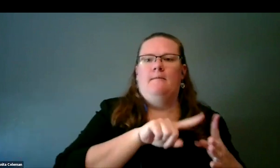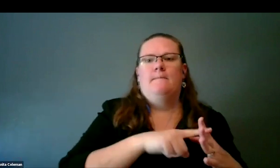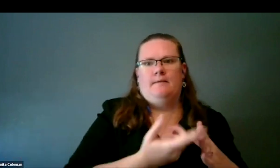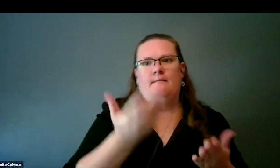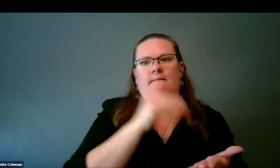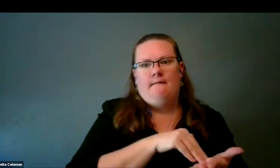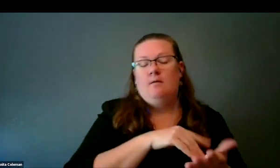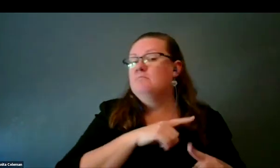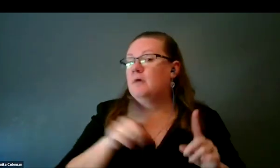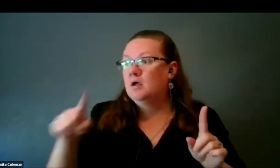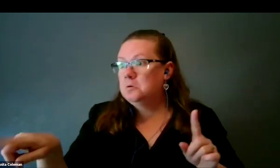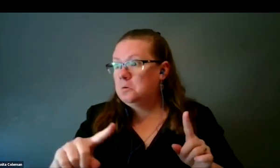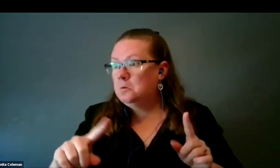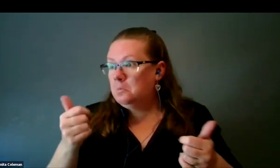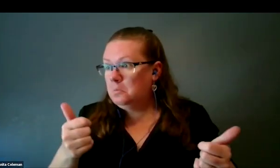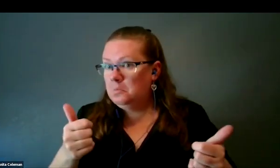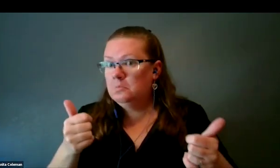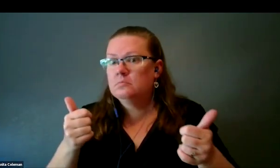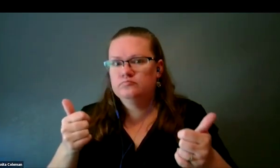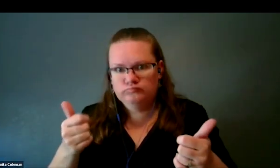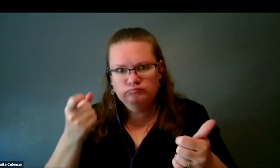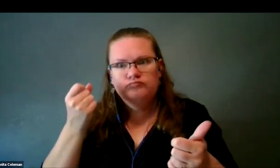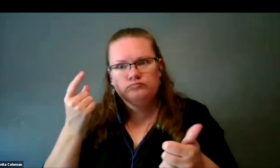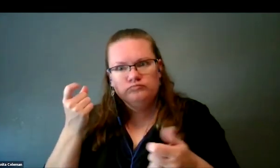Happily, people were getting it. They were really having a lot of fun.